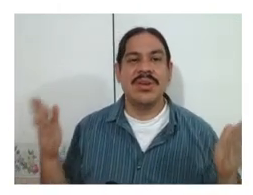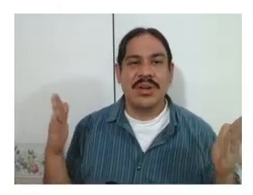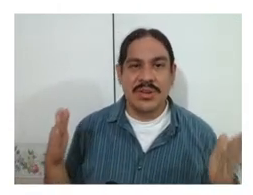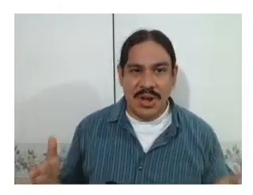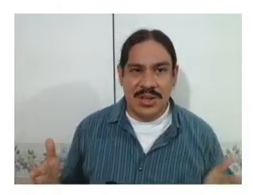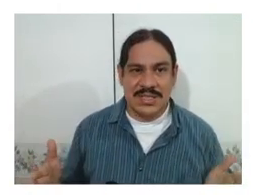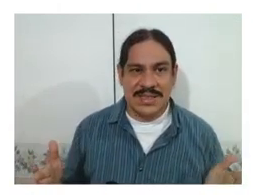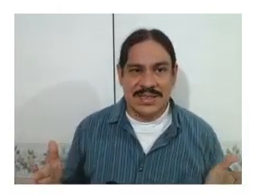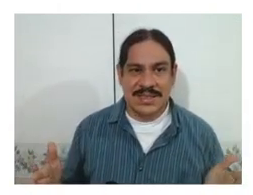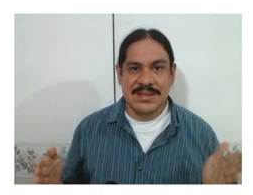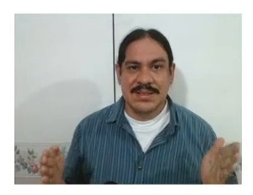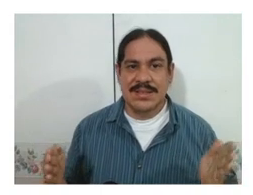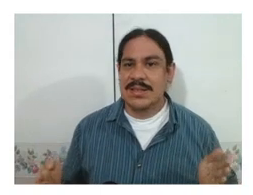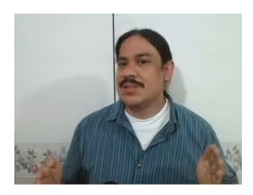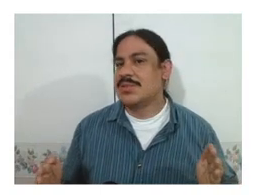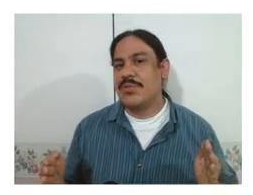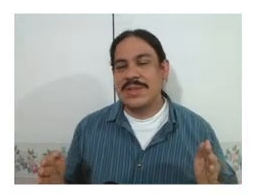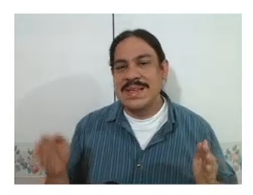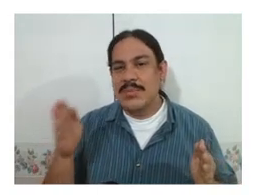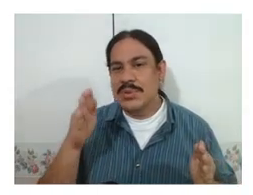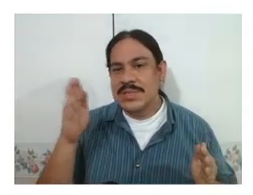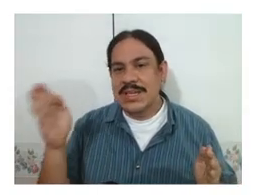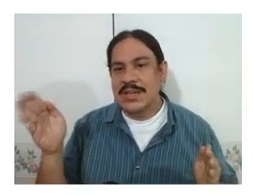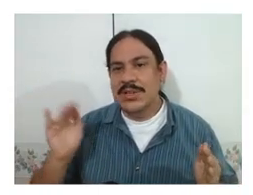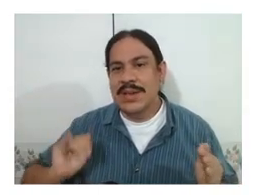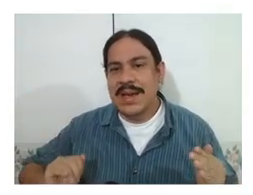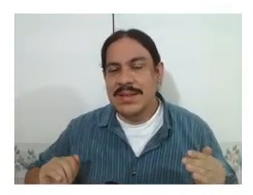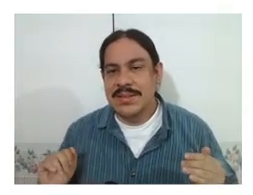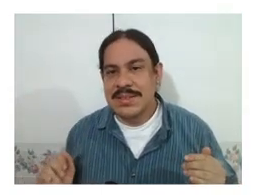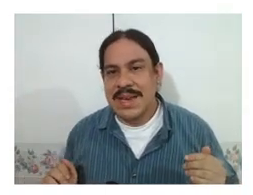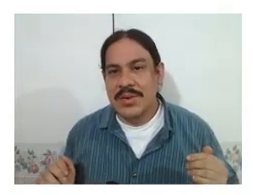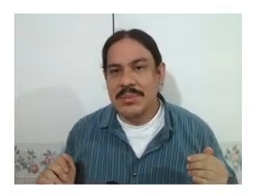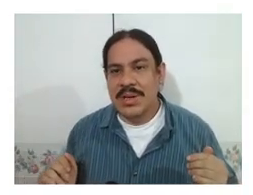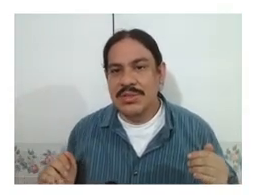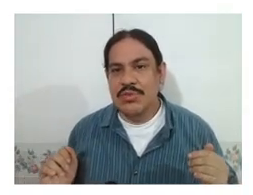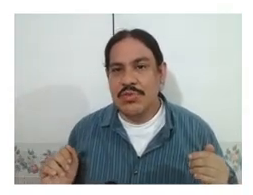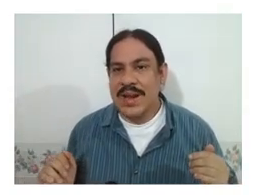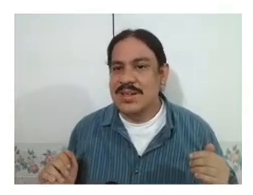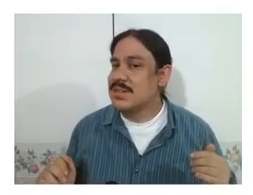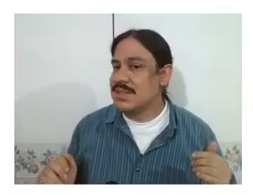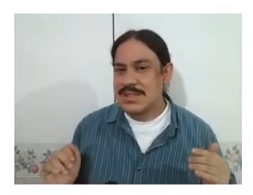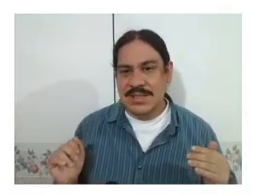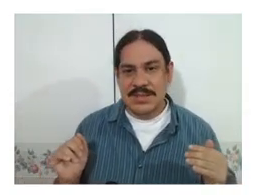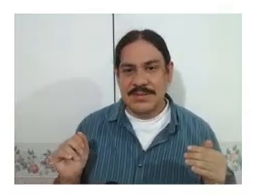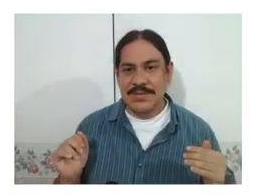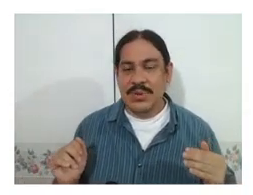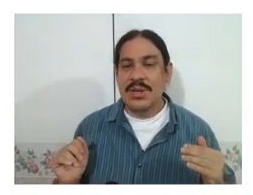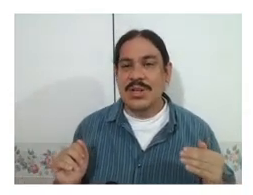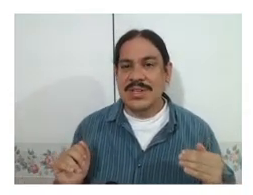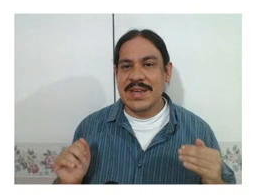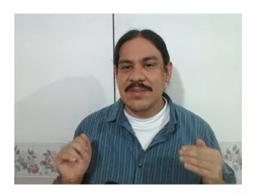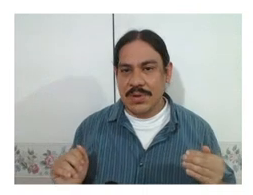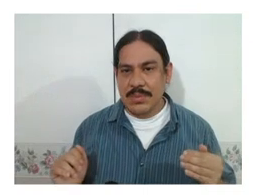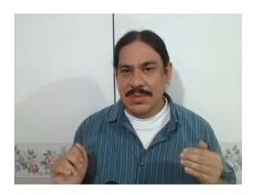on context. so for example take a look at the diagram on the right, this is a